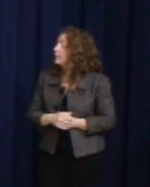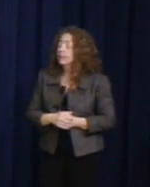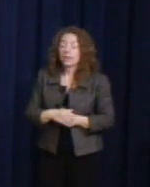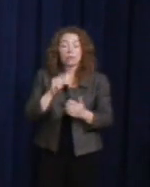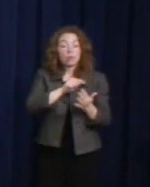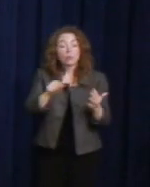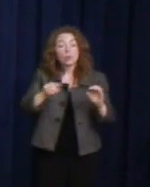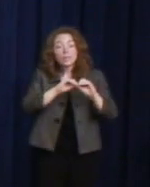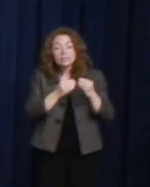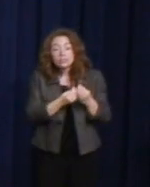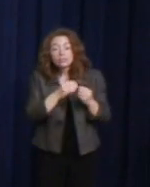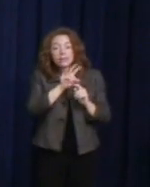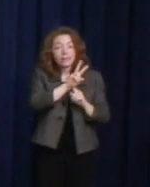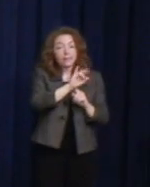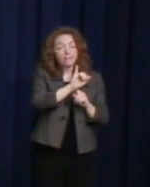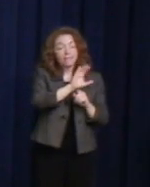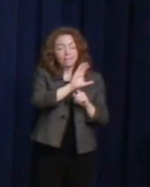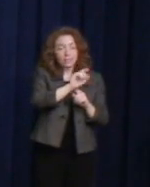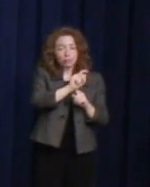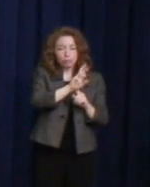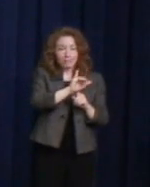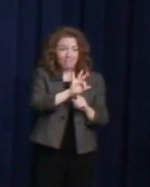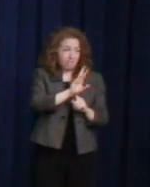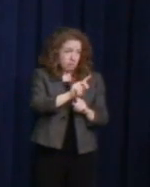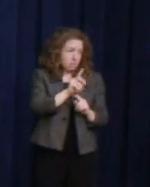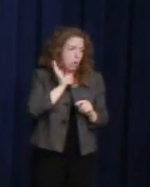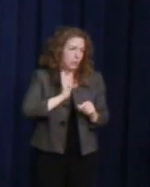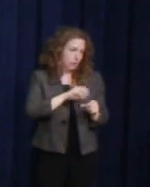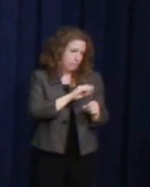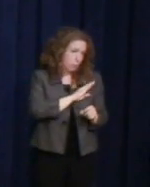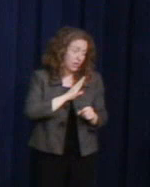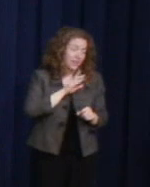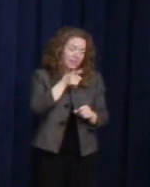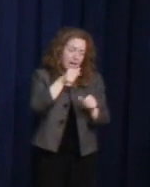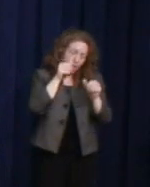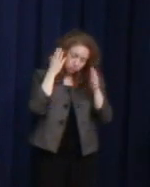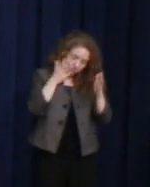I have the pleasure of serving on the board that continues to mentor and recruit, identify,